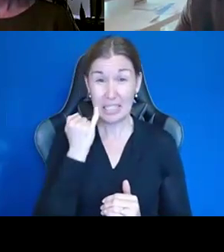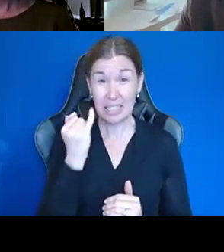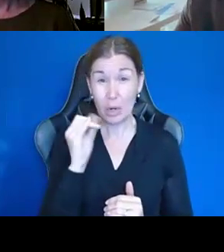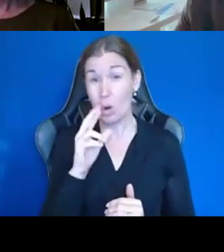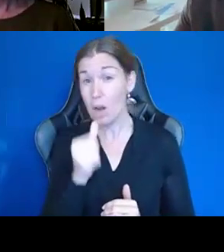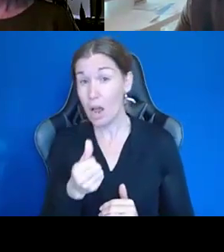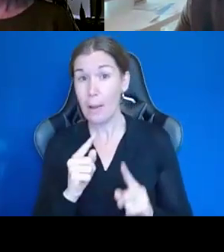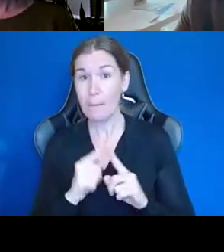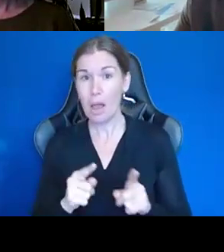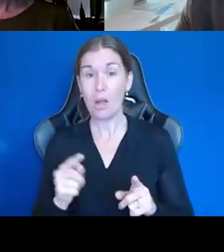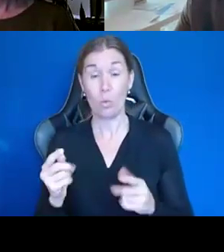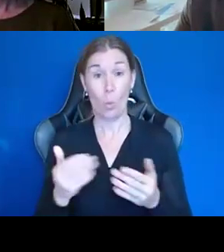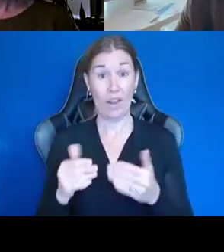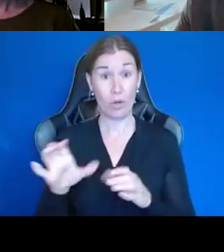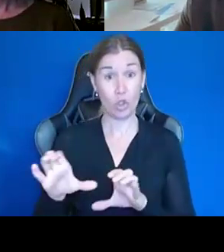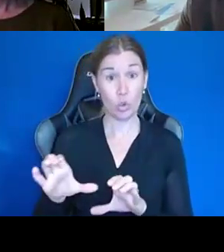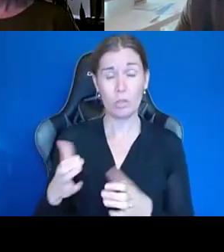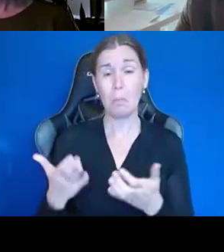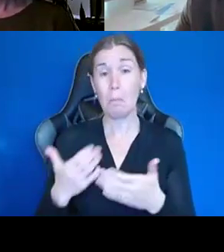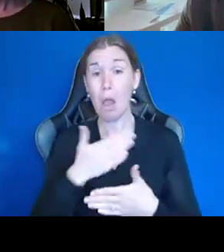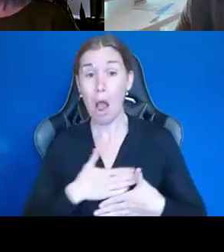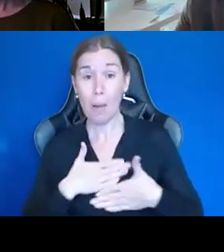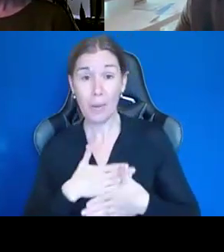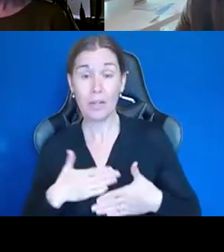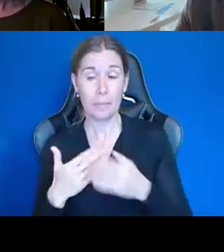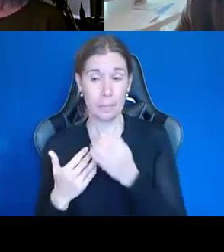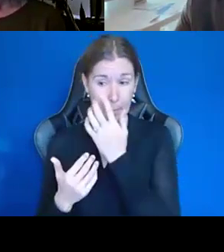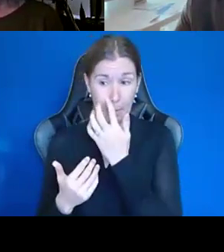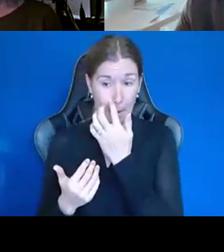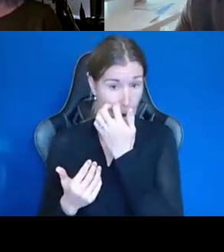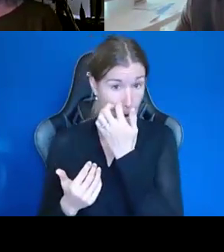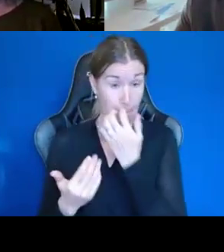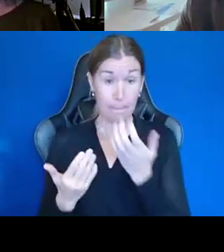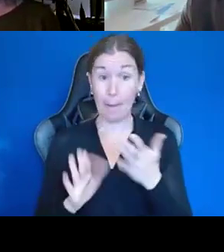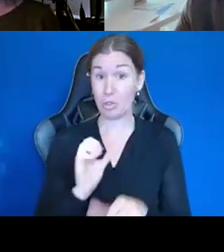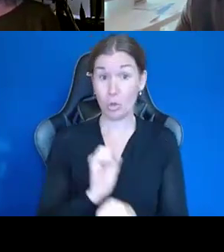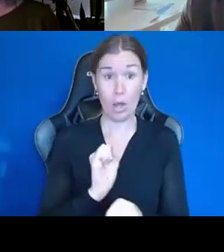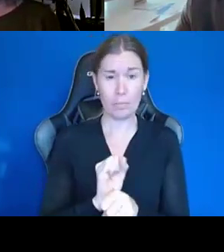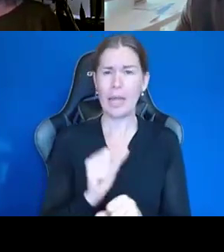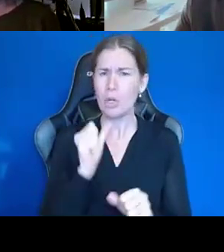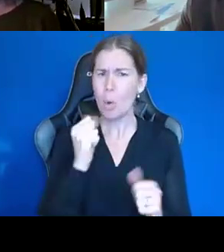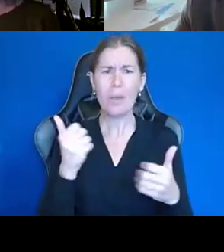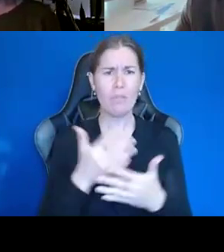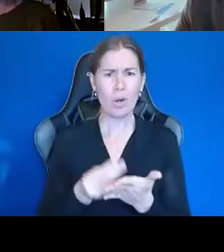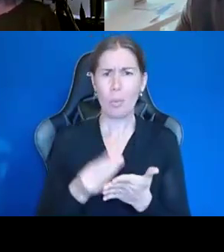Take what you're doing is it a hobby? Could it potentially be a job? Don't be afraid to buy equipment secondhand.